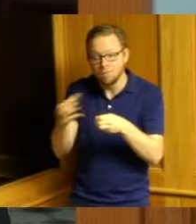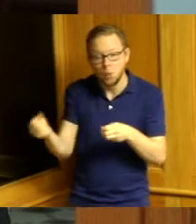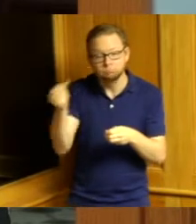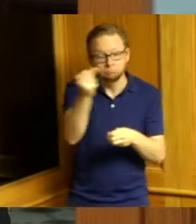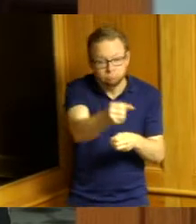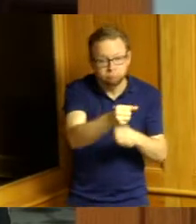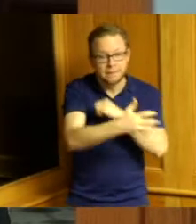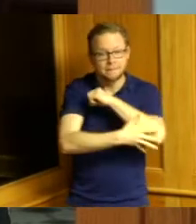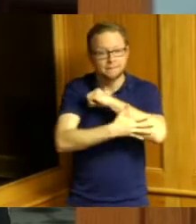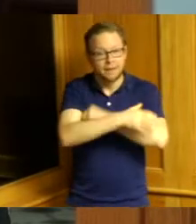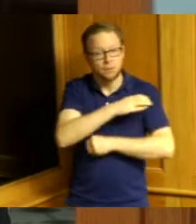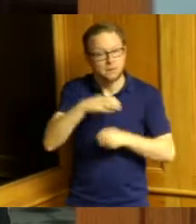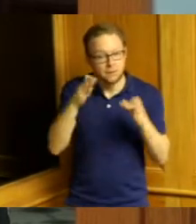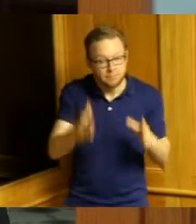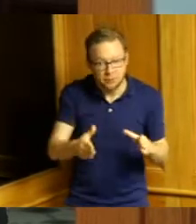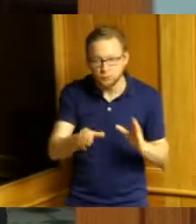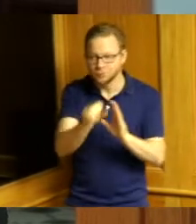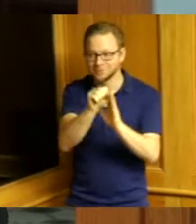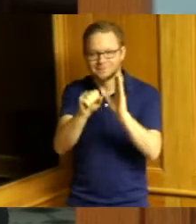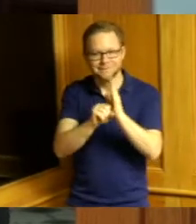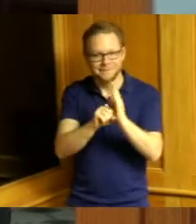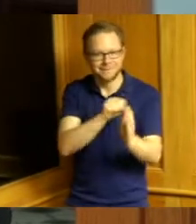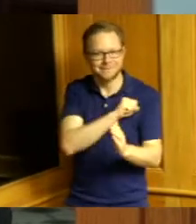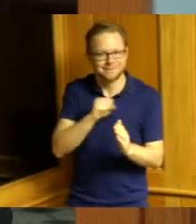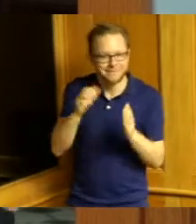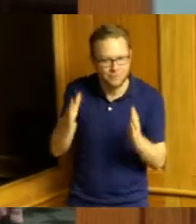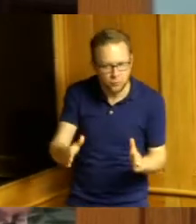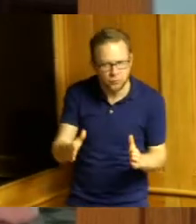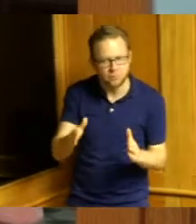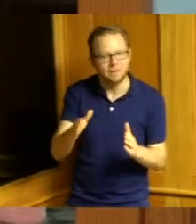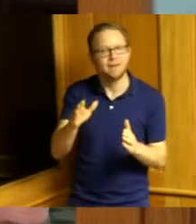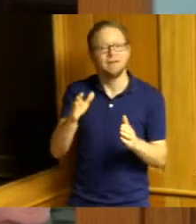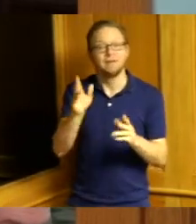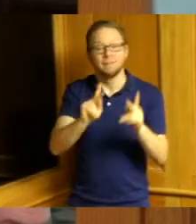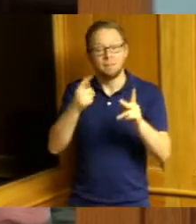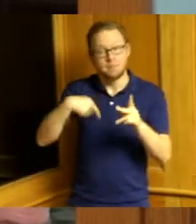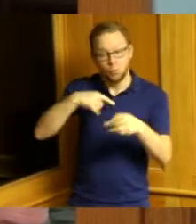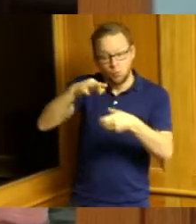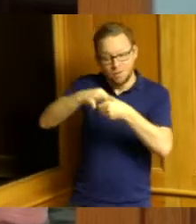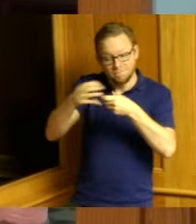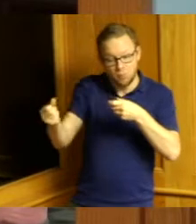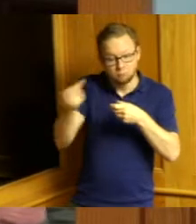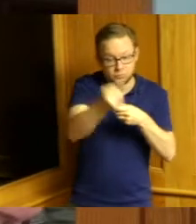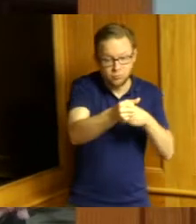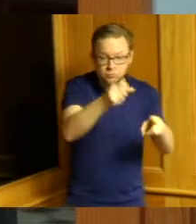state legislators we need our elected officials to do more to step up and to do their jobs